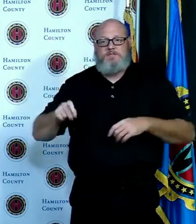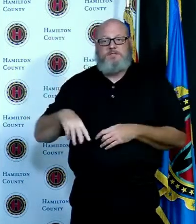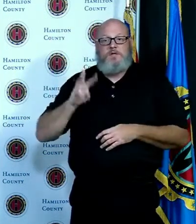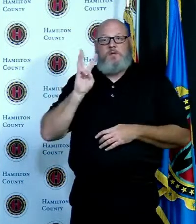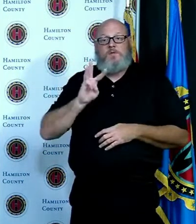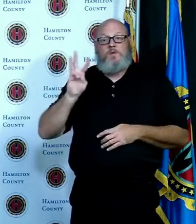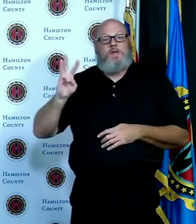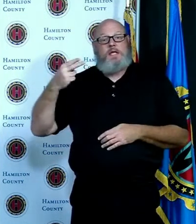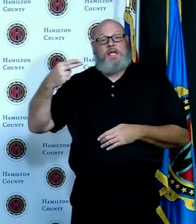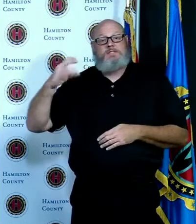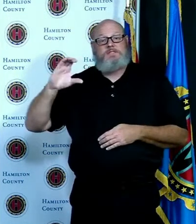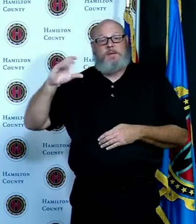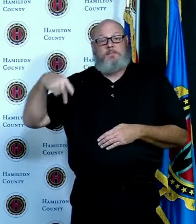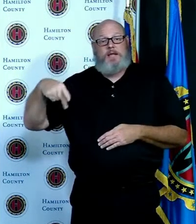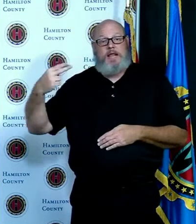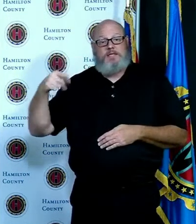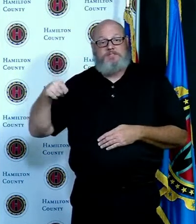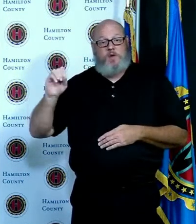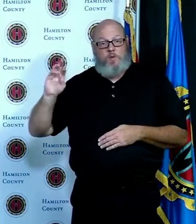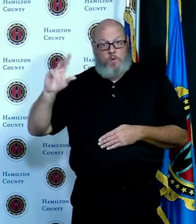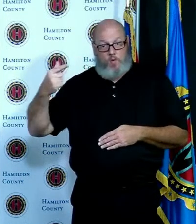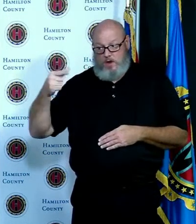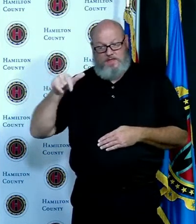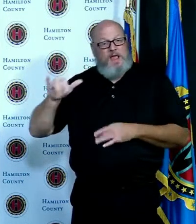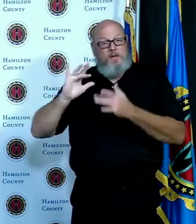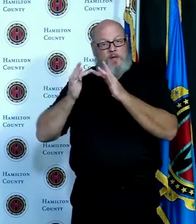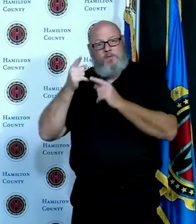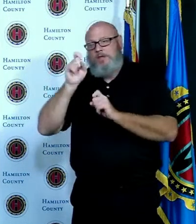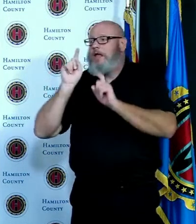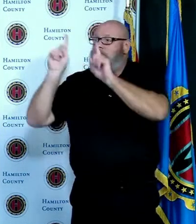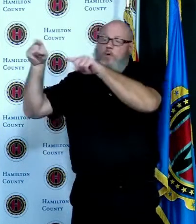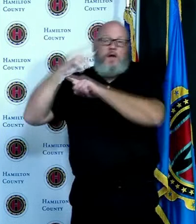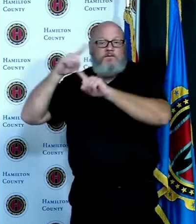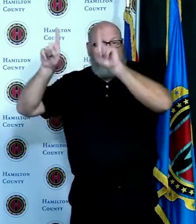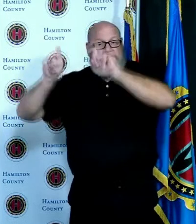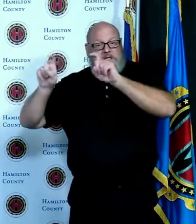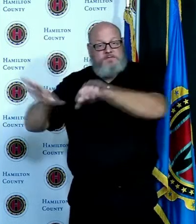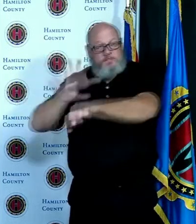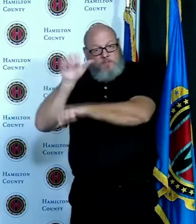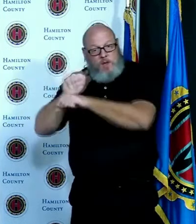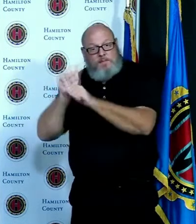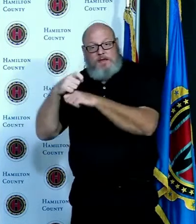and protect locations are on our website the Test and Protect team has been doing a marvelous job